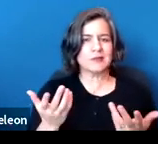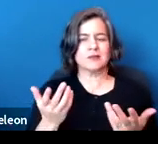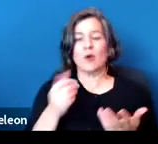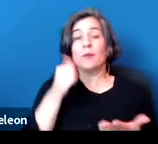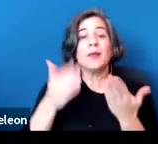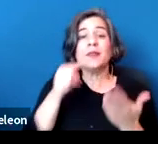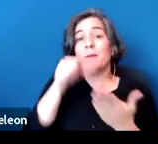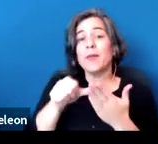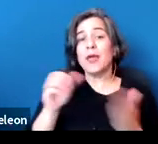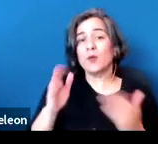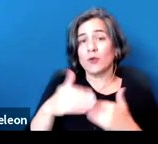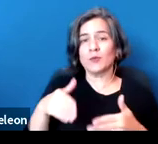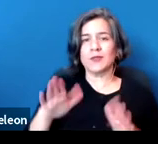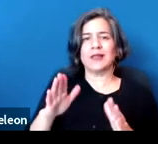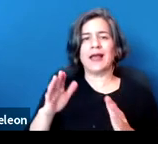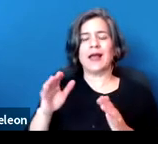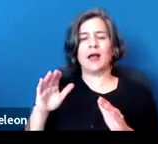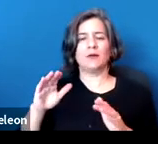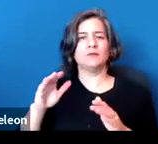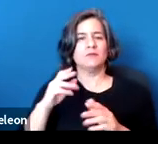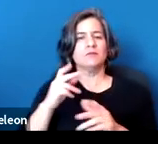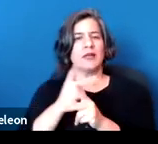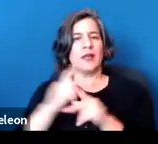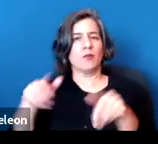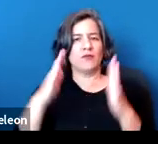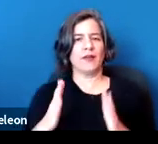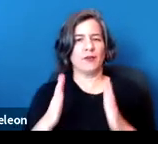for example, to help a tenant pick up mail.